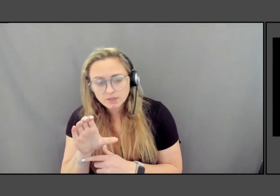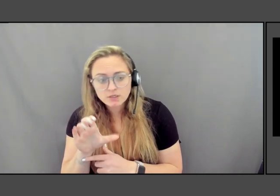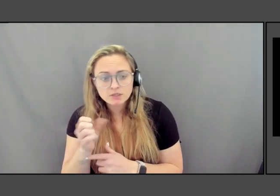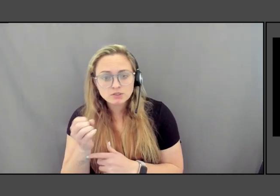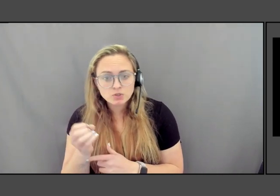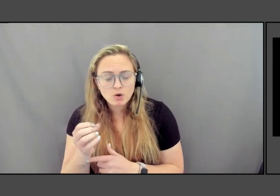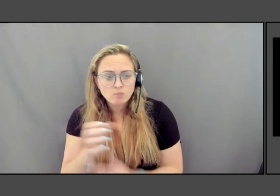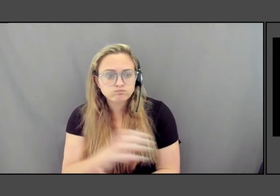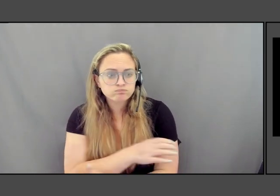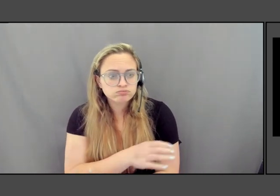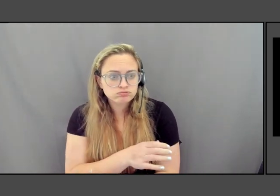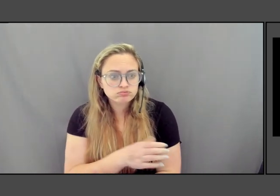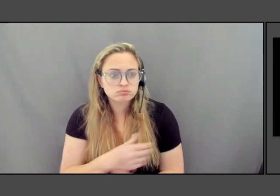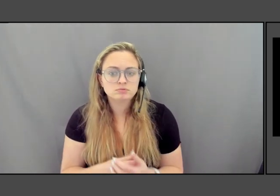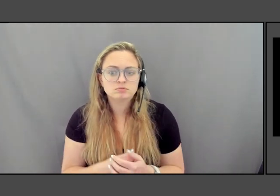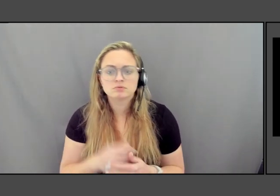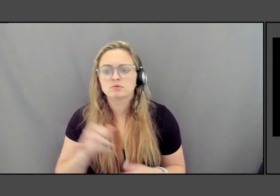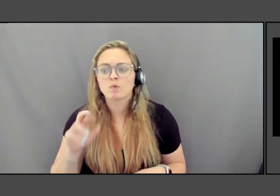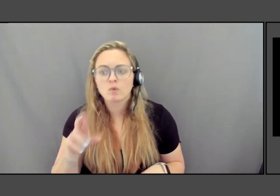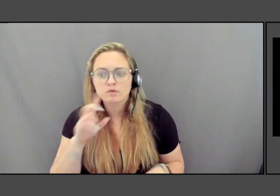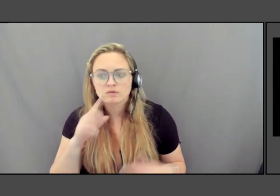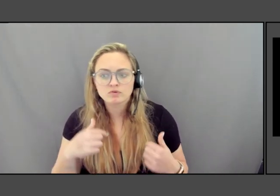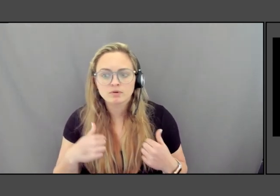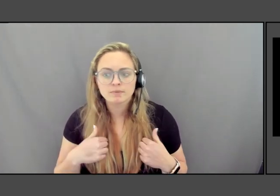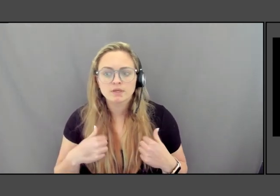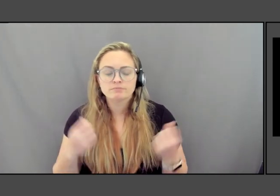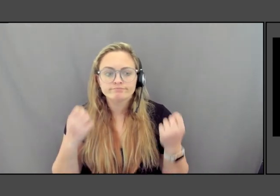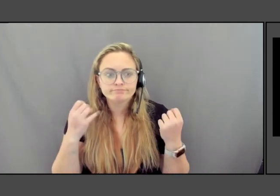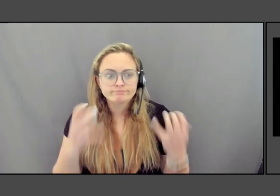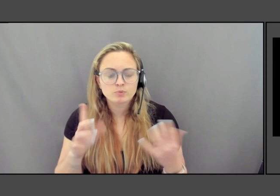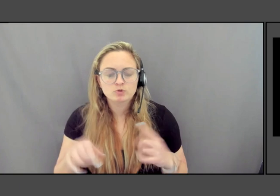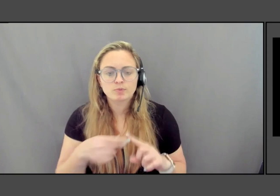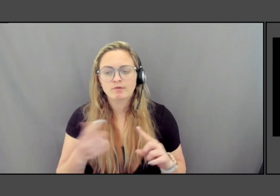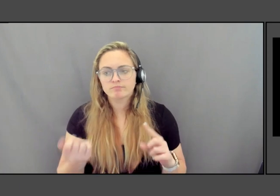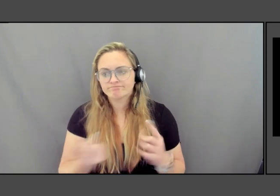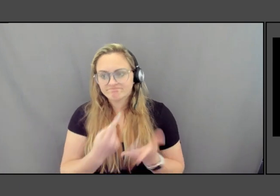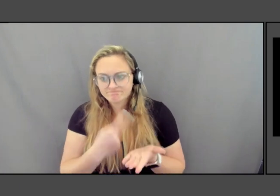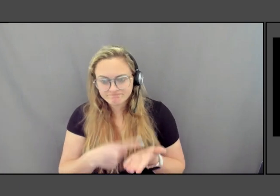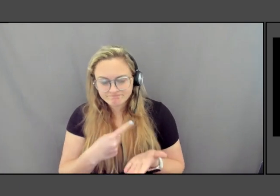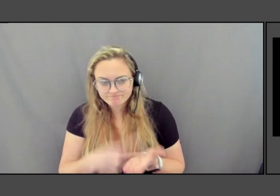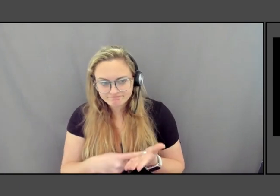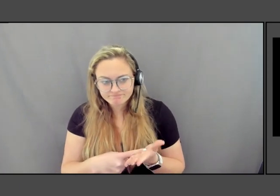or for me so much about what we're discussing now. This is Nina Simone's childhood home.